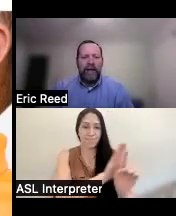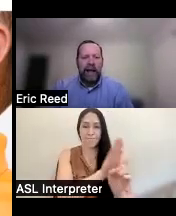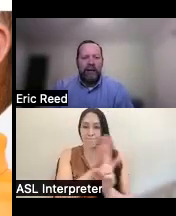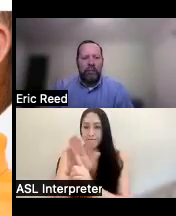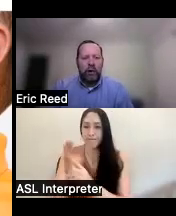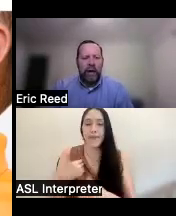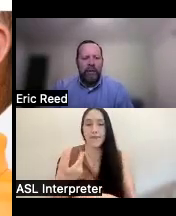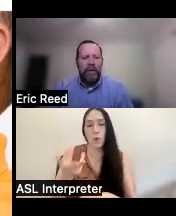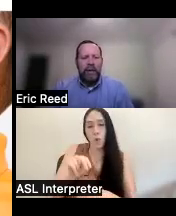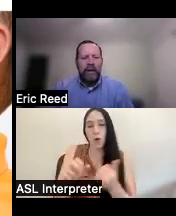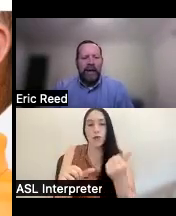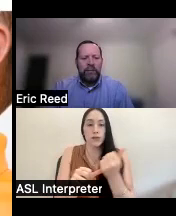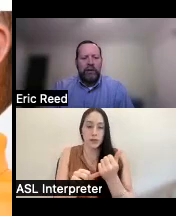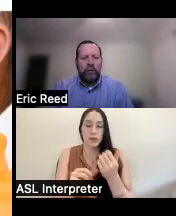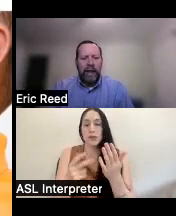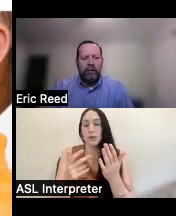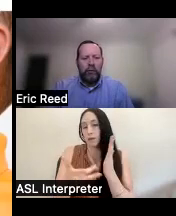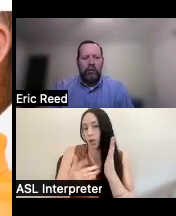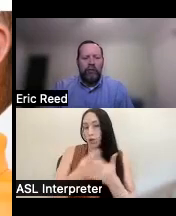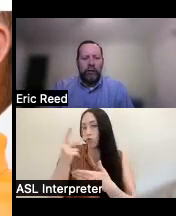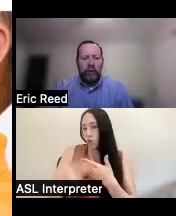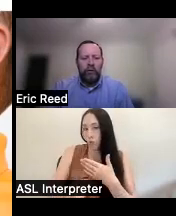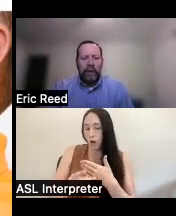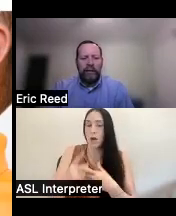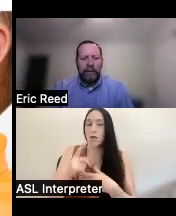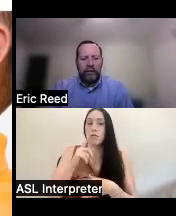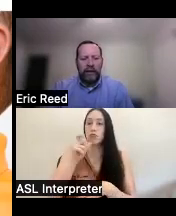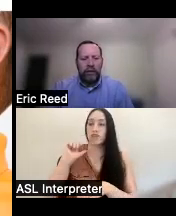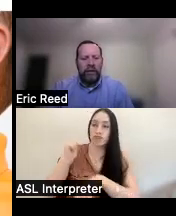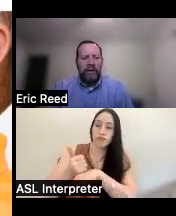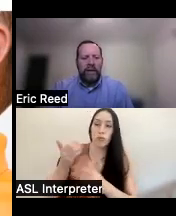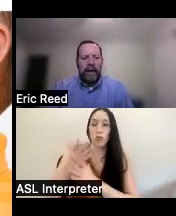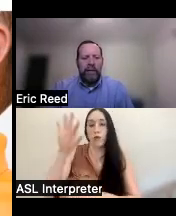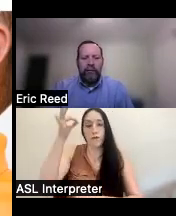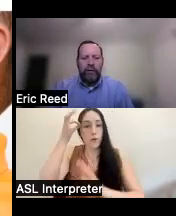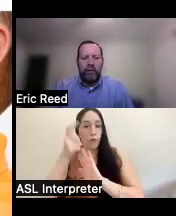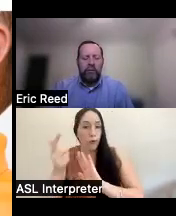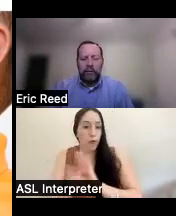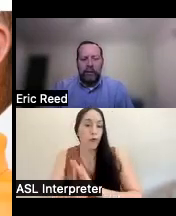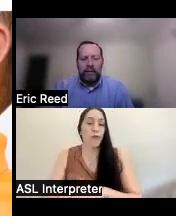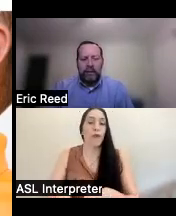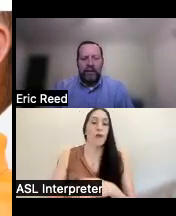technology program that has been created through Federal legislation uh the federal assistive